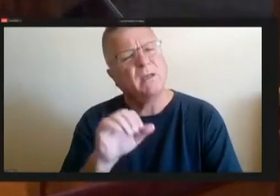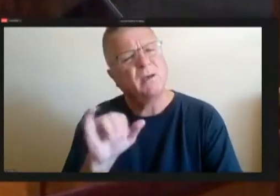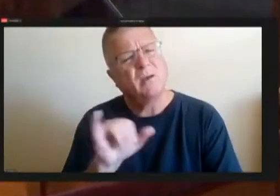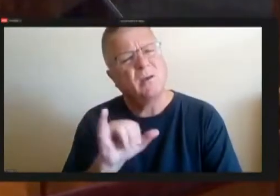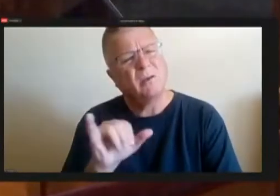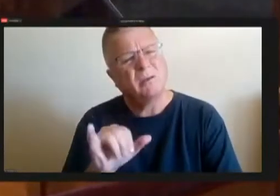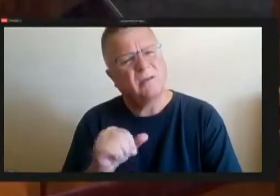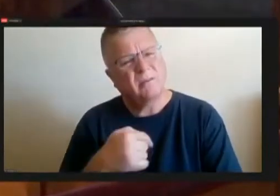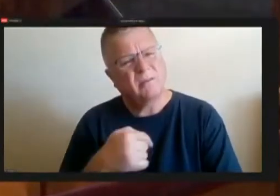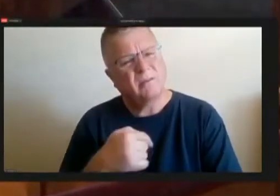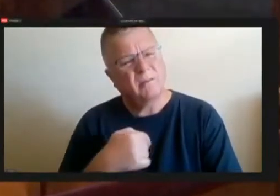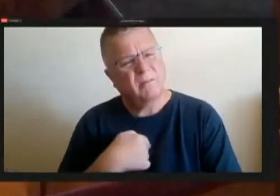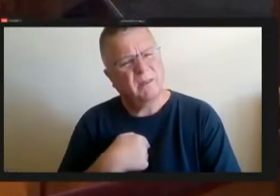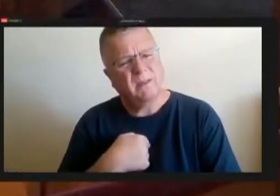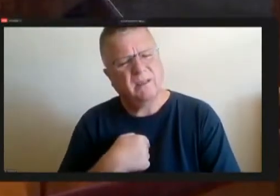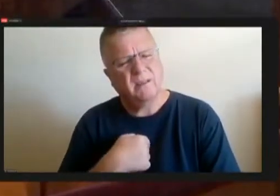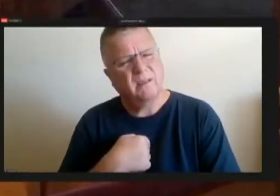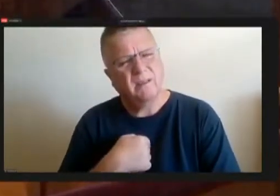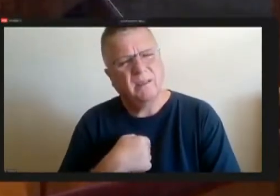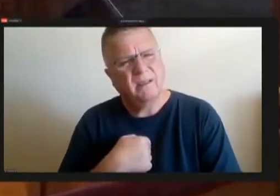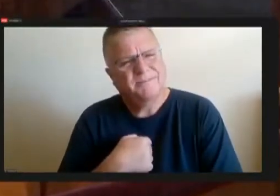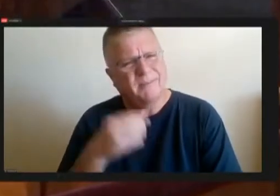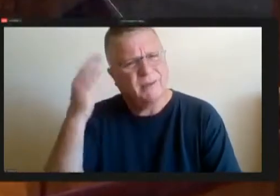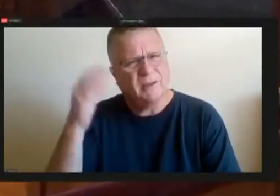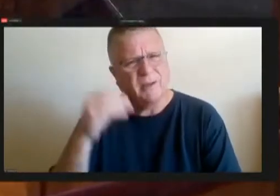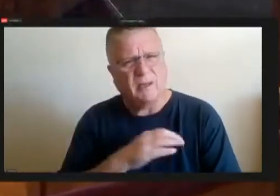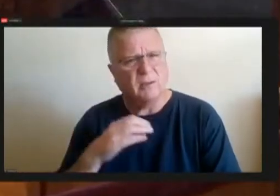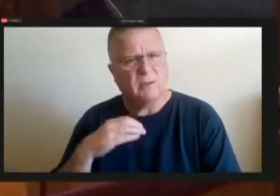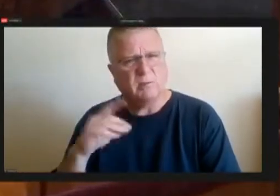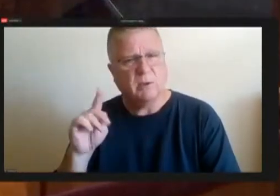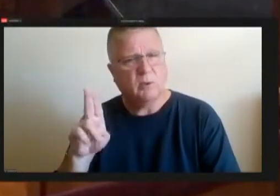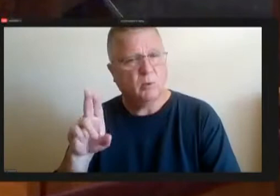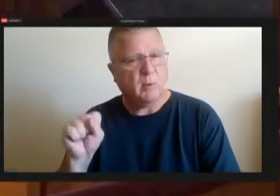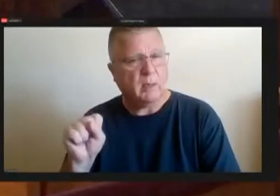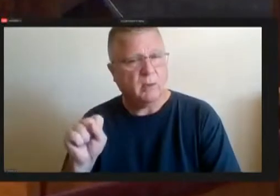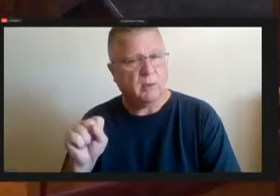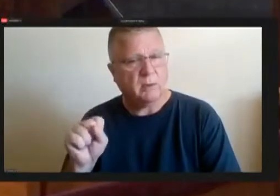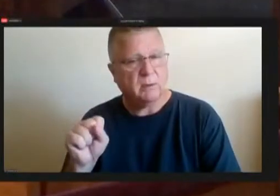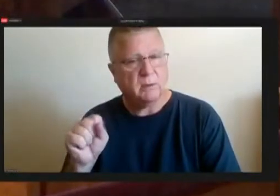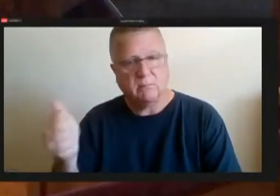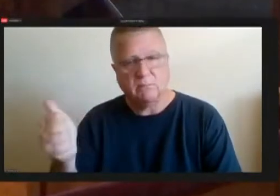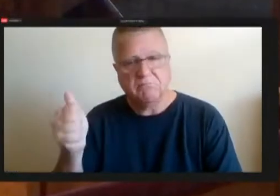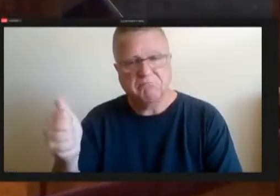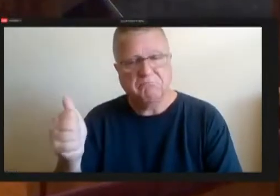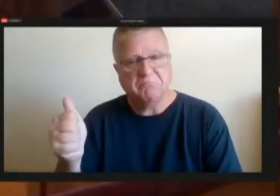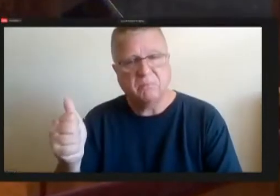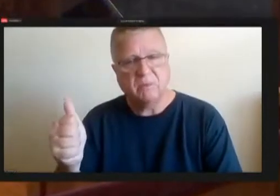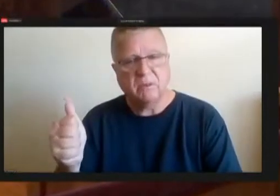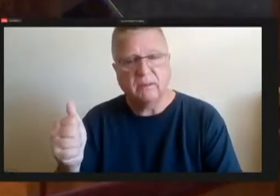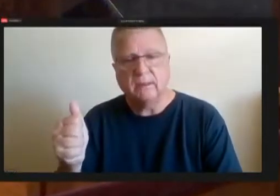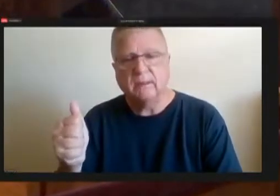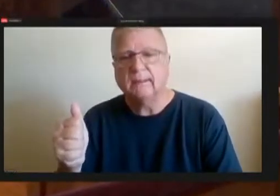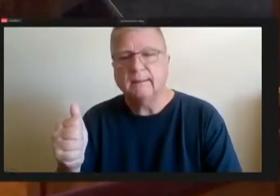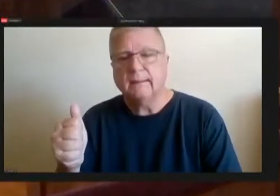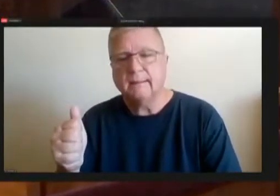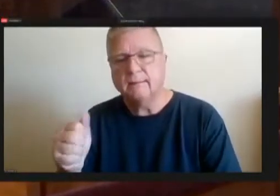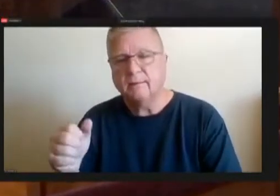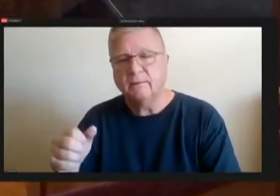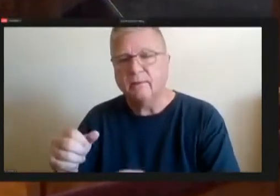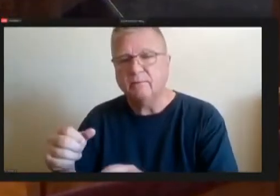I don't know if council across was consulted it's just I'm just seeing this three public